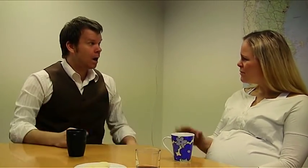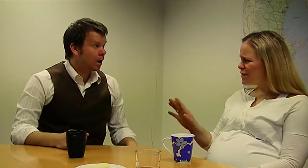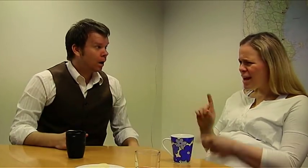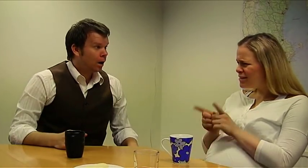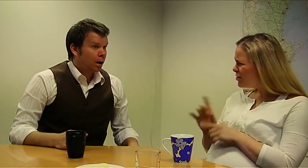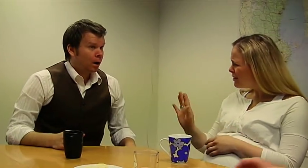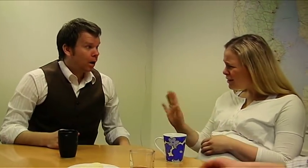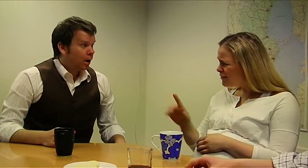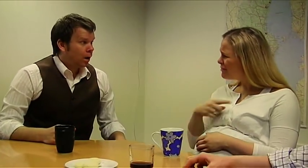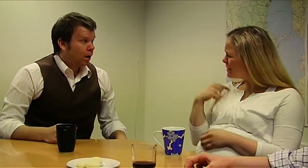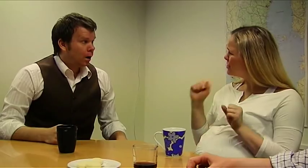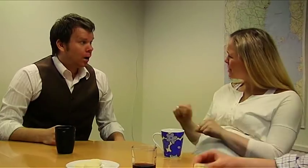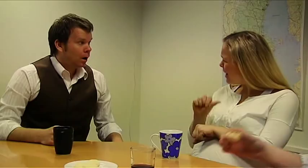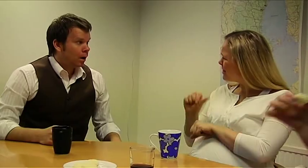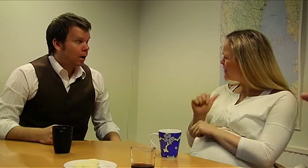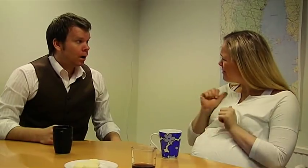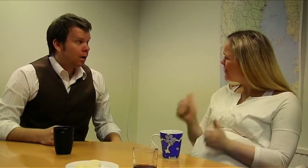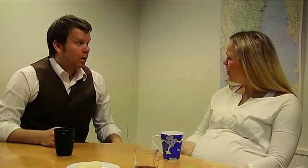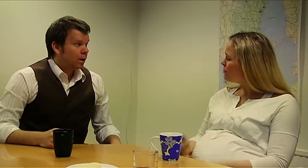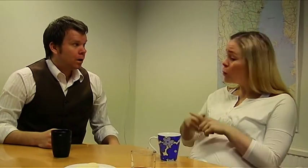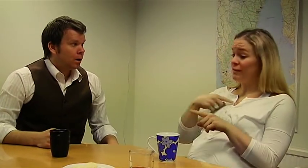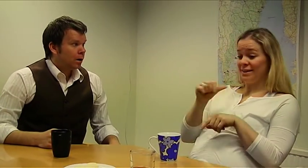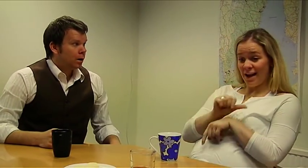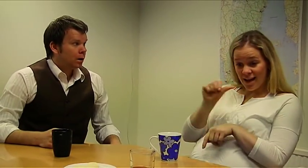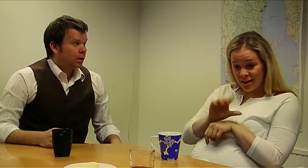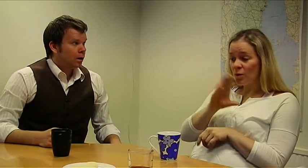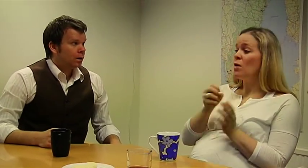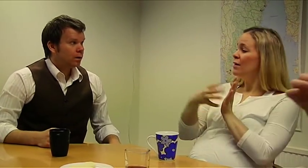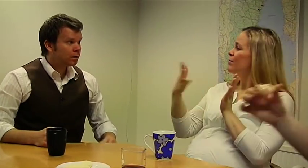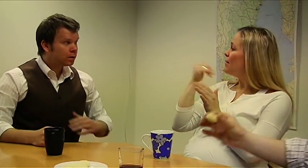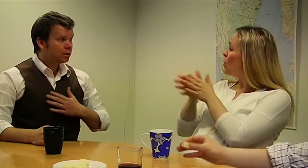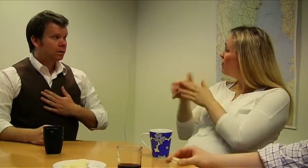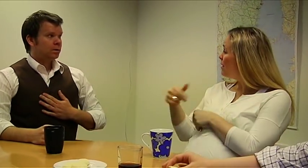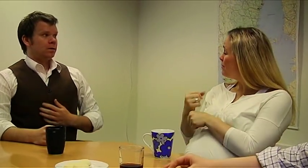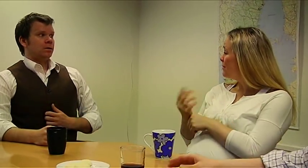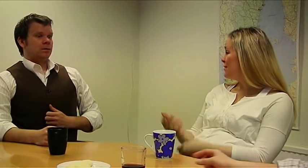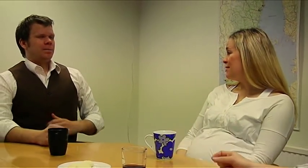Not maybe but obviously we are gonna exercise! We are exercising and it's leading to- better motivation at work.